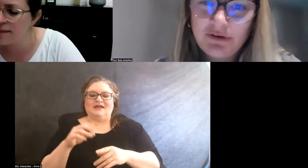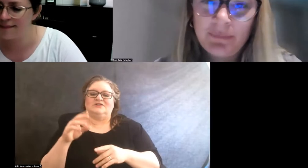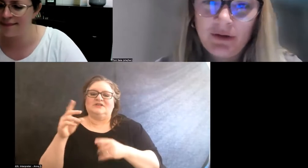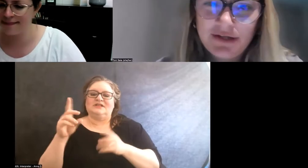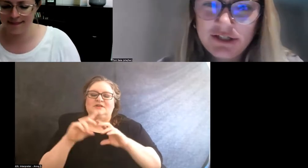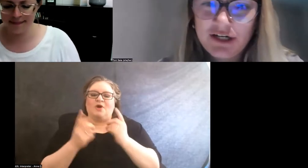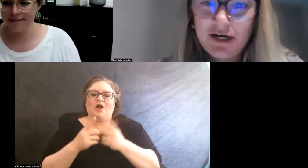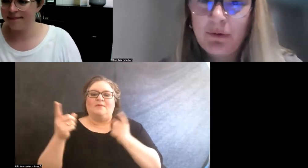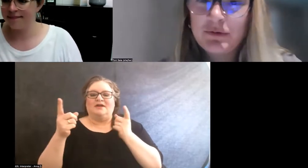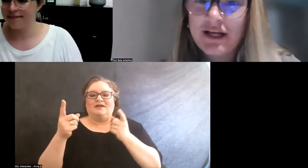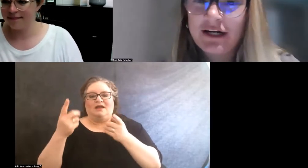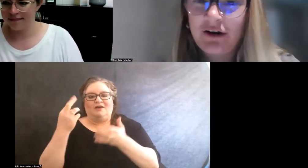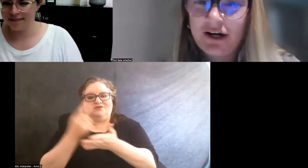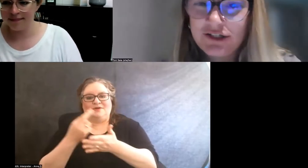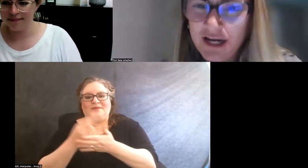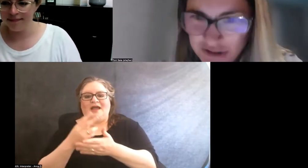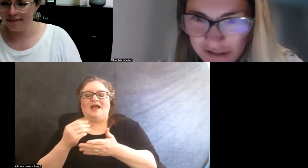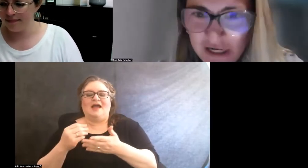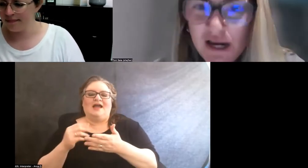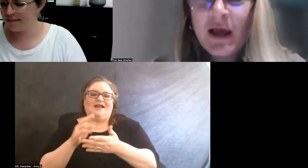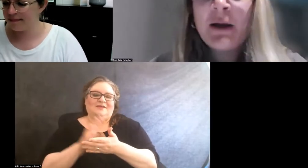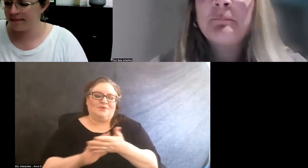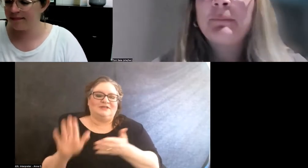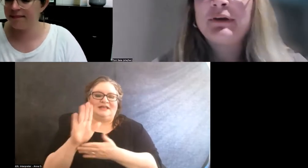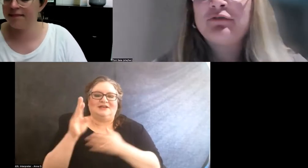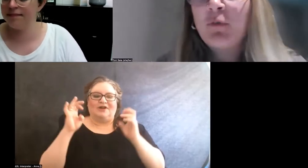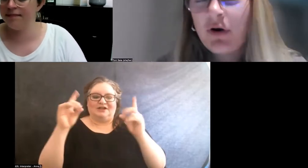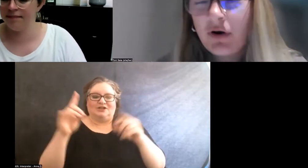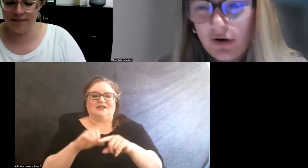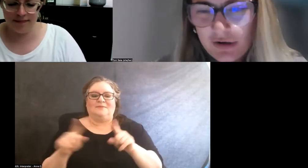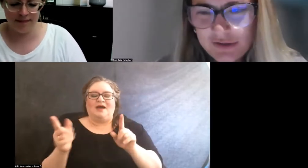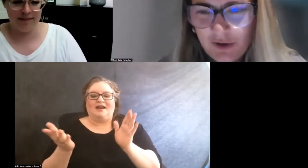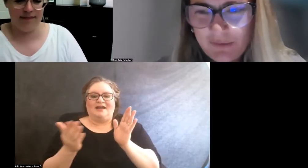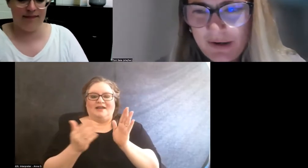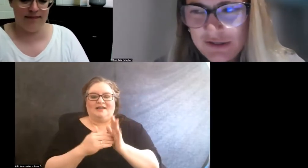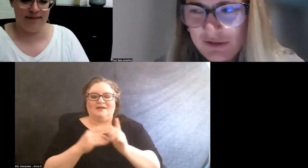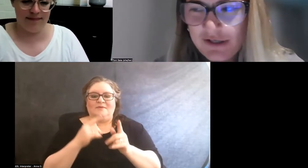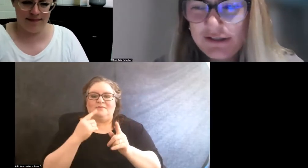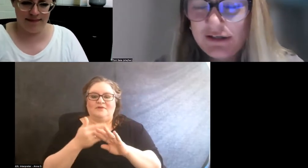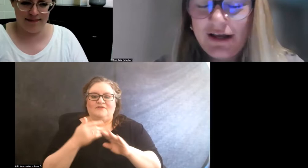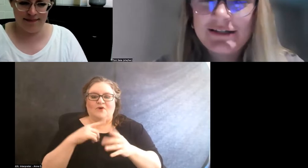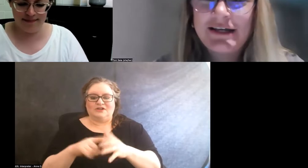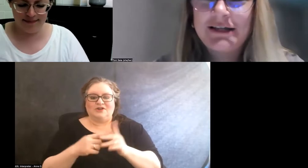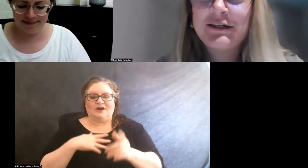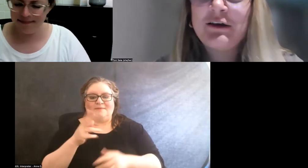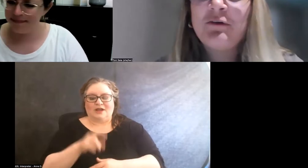Rehabilitation and Postsecondary Education. But before starting my journey to SDSU,